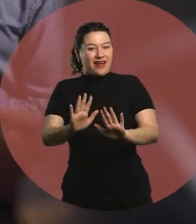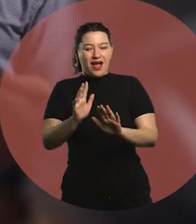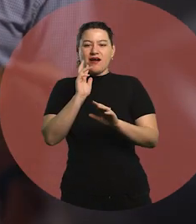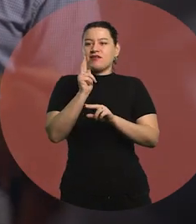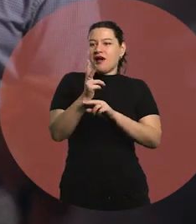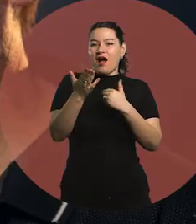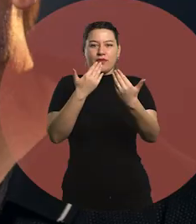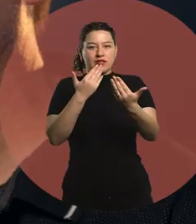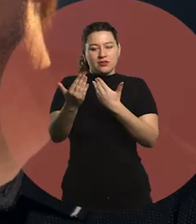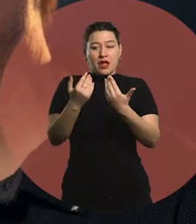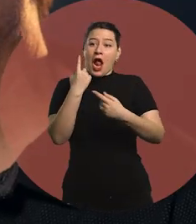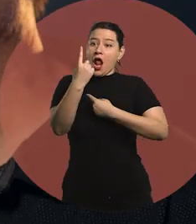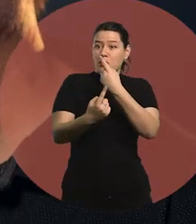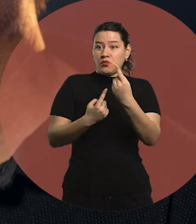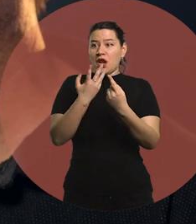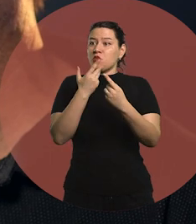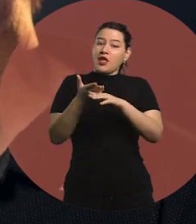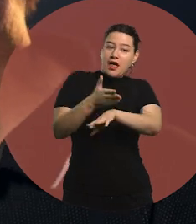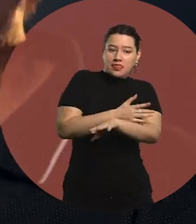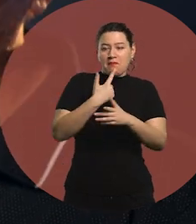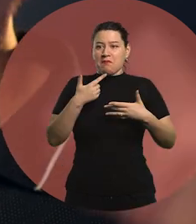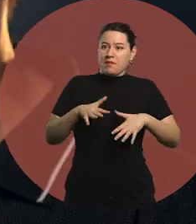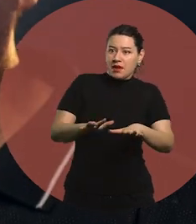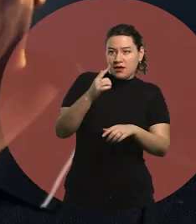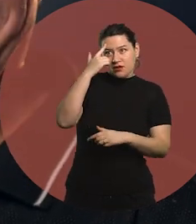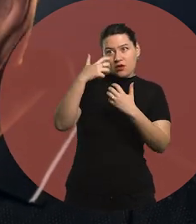Some people like to think about it.